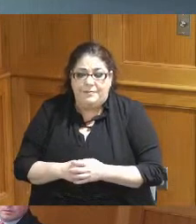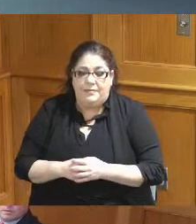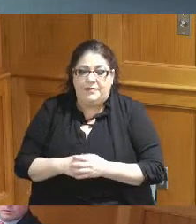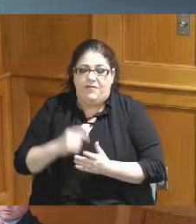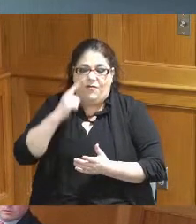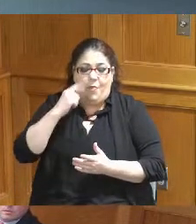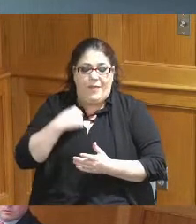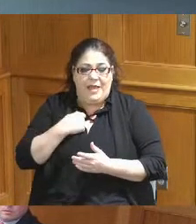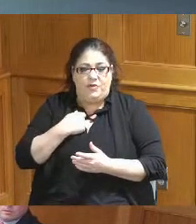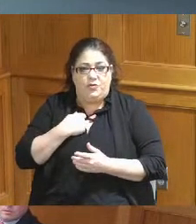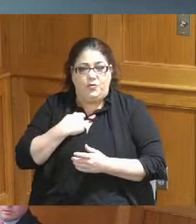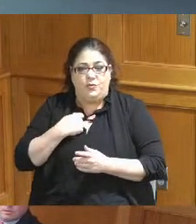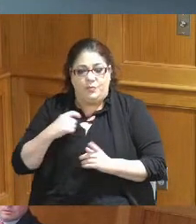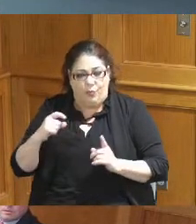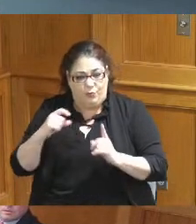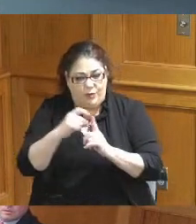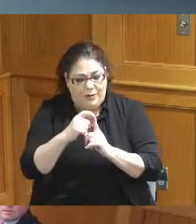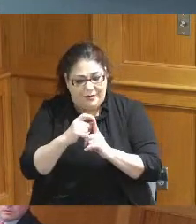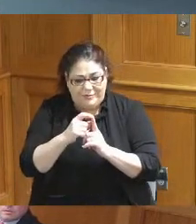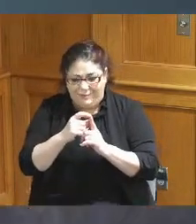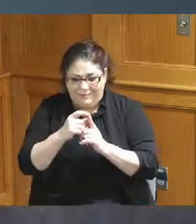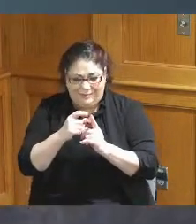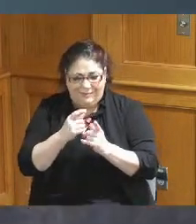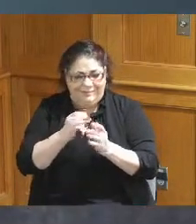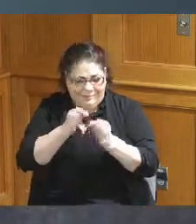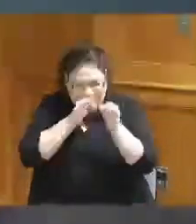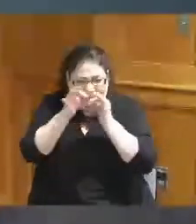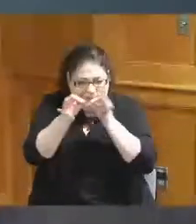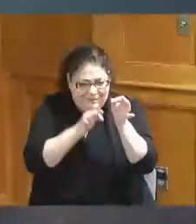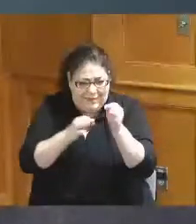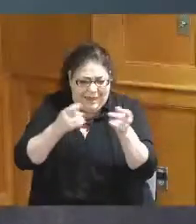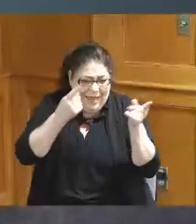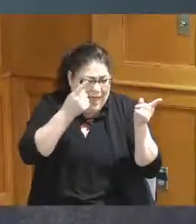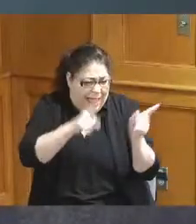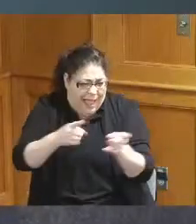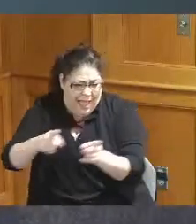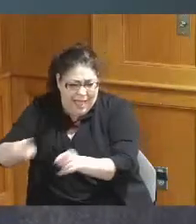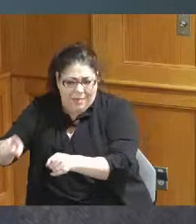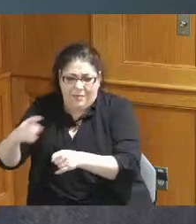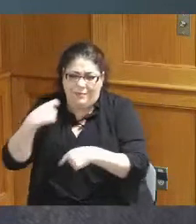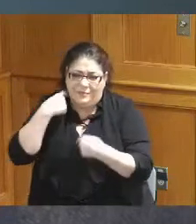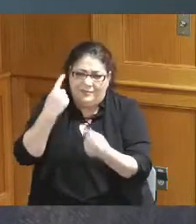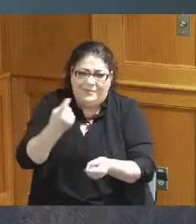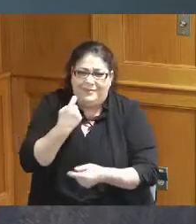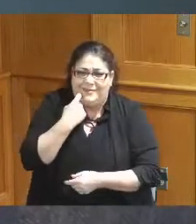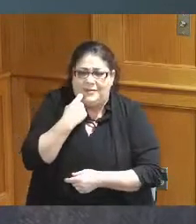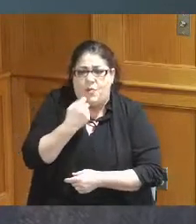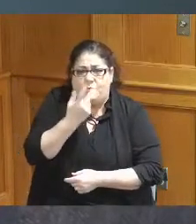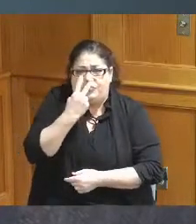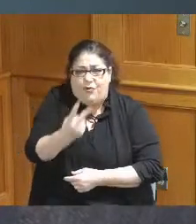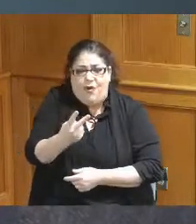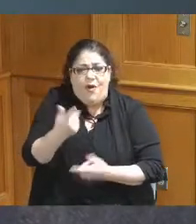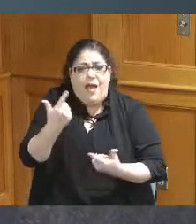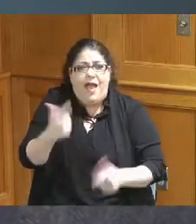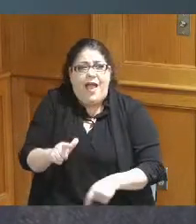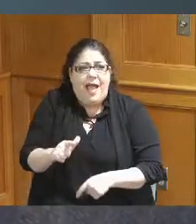in words better in prayer what has happened as we saw the video the world saw the video